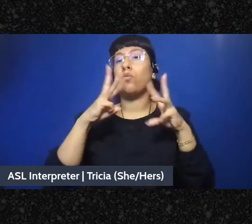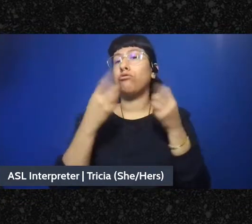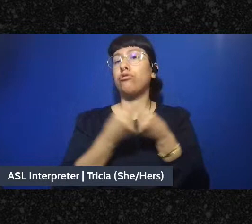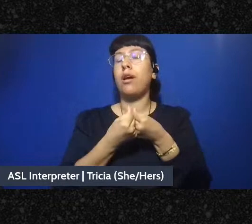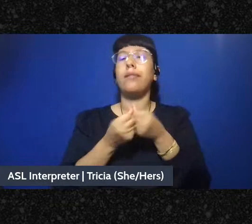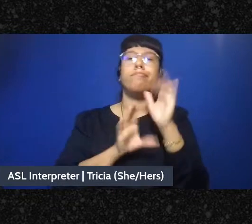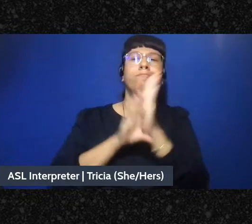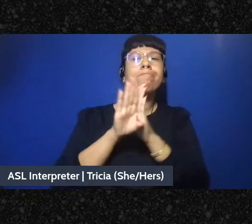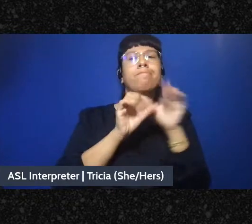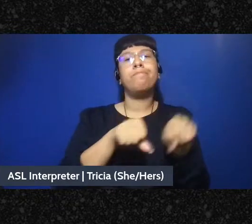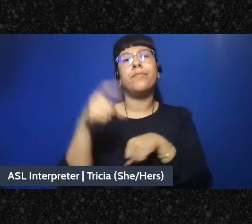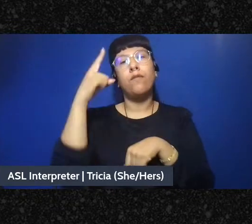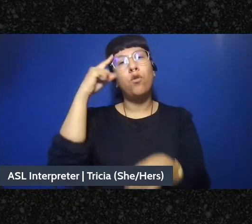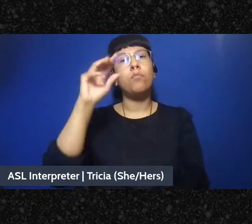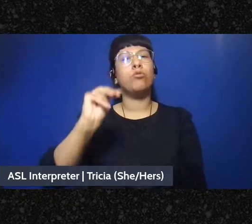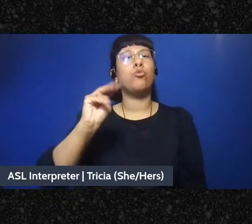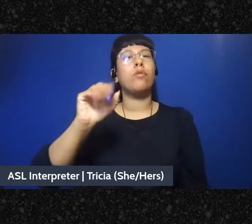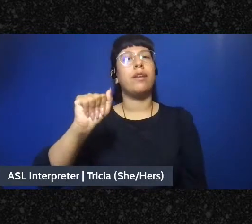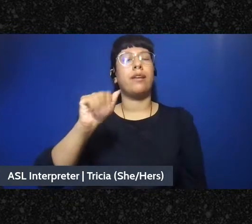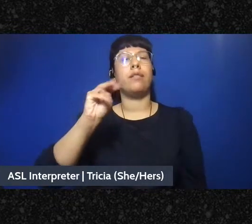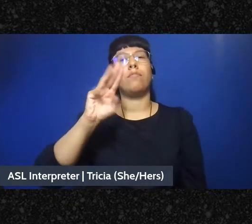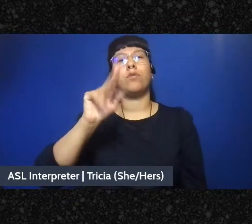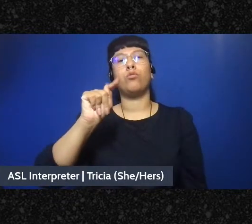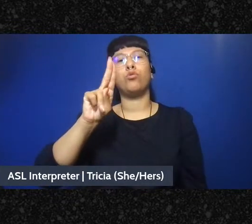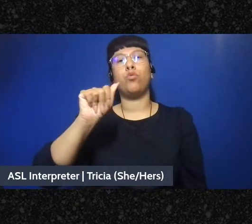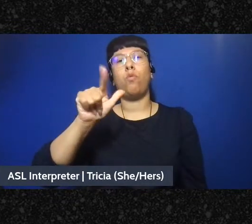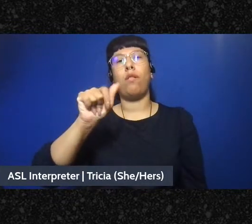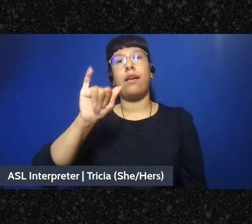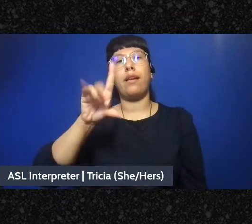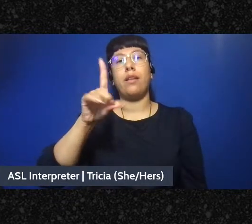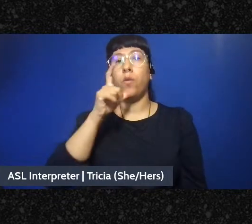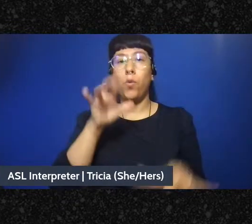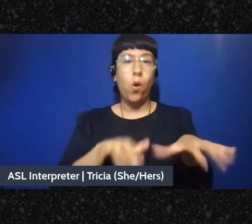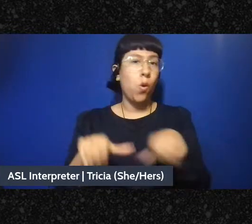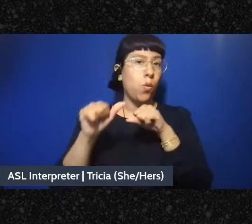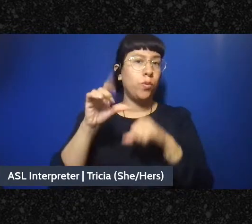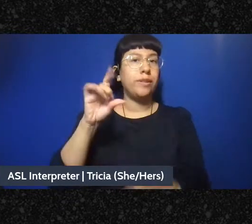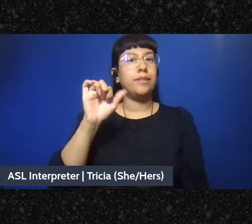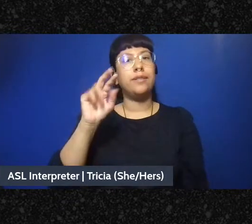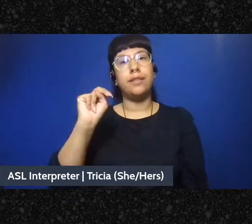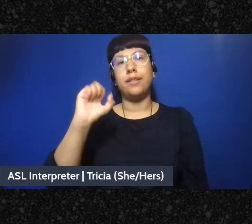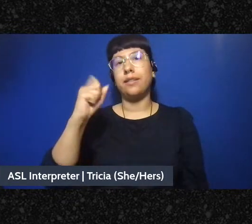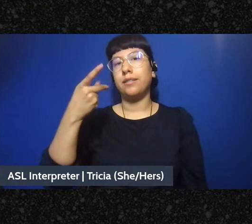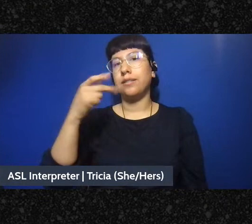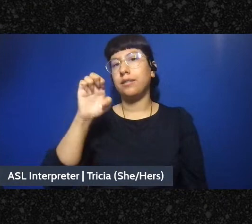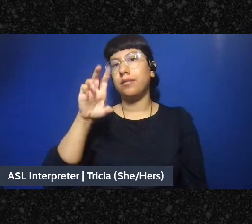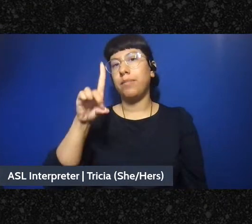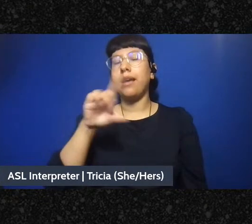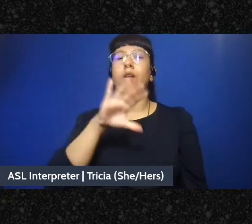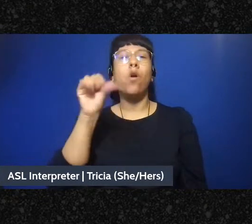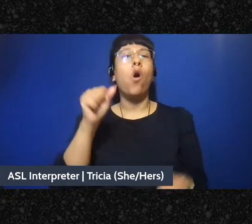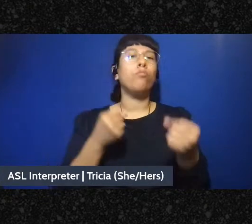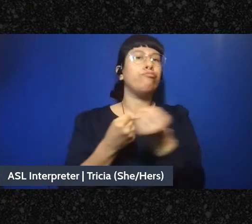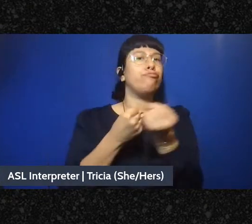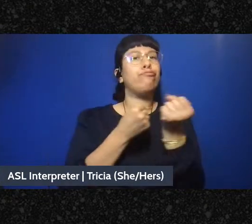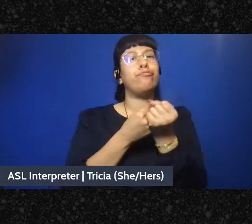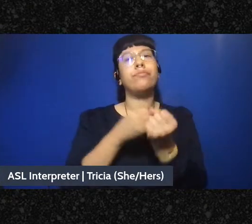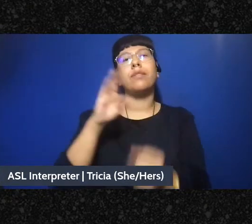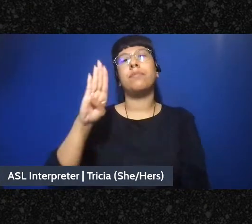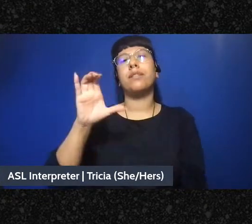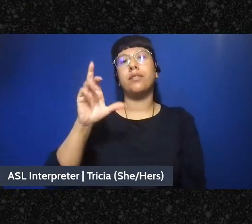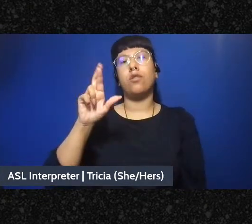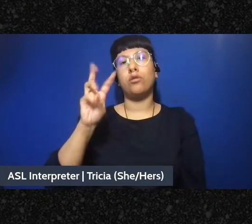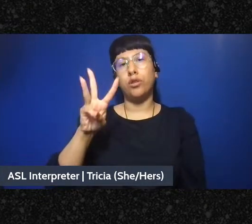Mutual Aid Groups series presented by Dean Spade and co-sponsored by BCRW Fireweed Collective